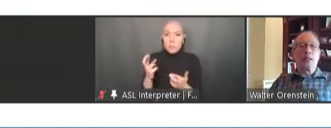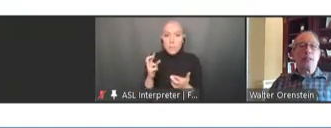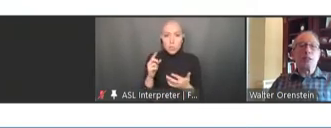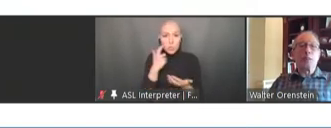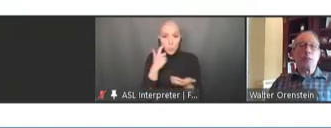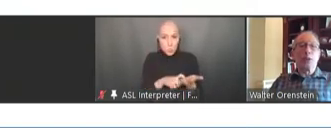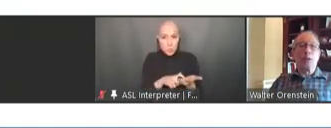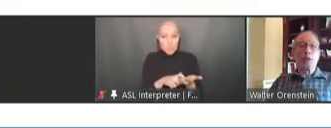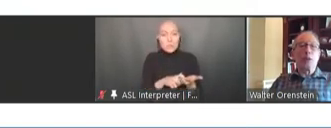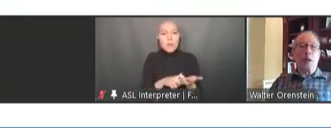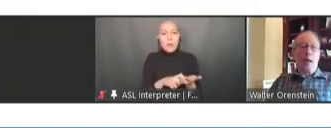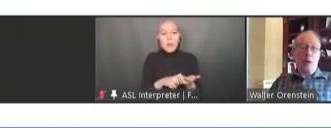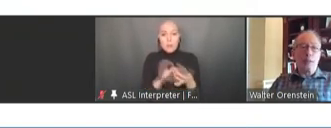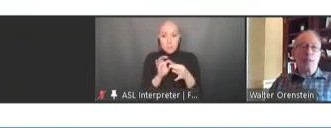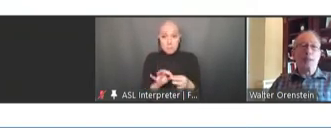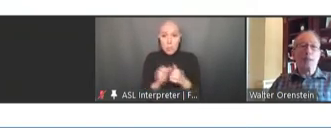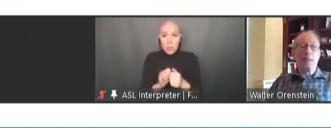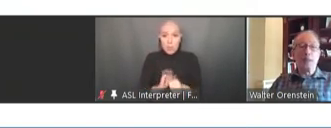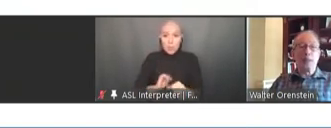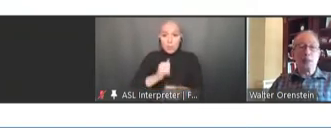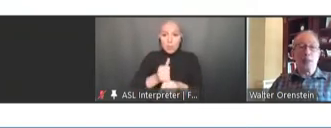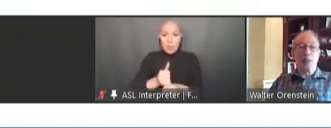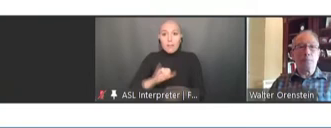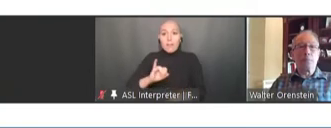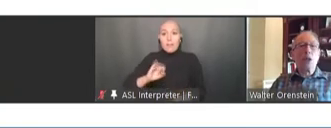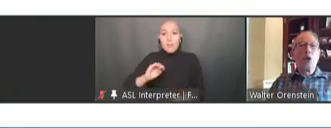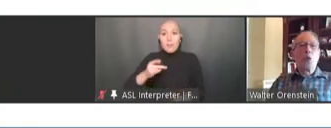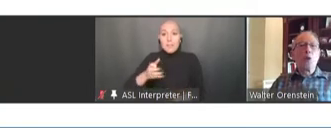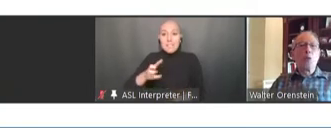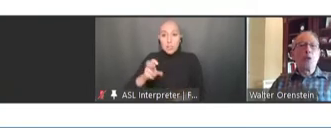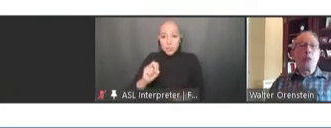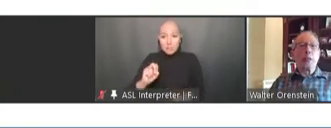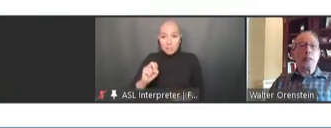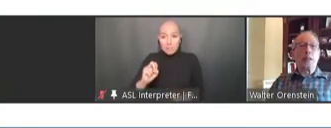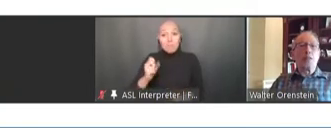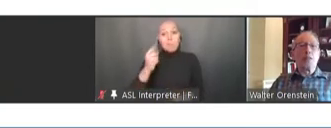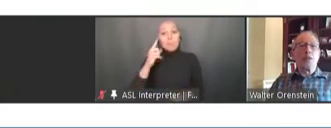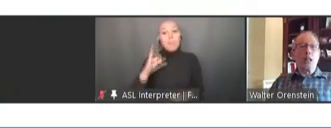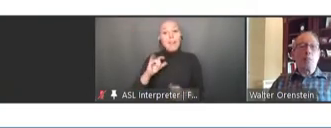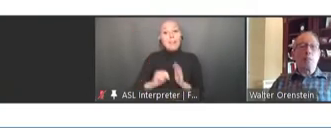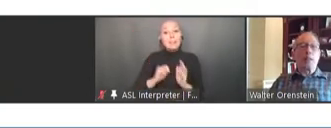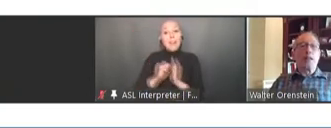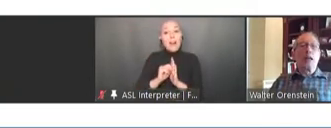And that's because I was at the CDC at the time. We were thinking of developing